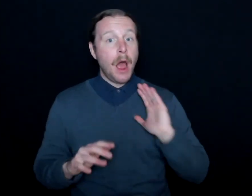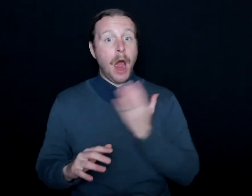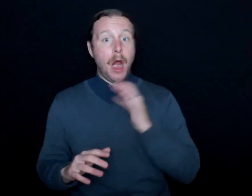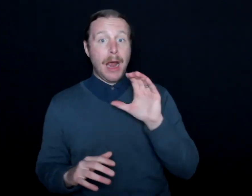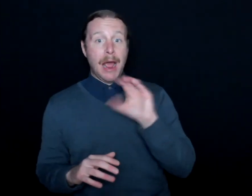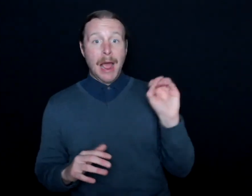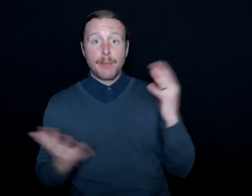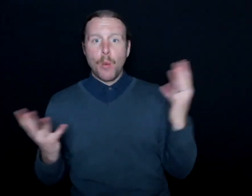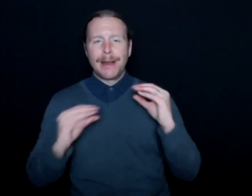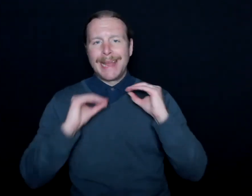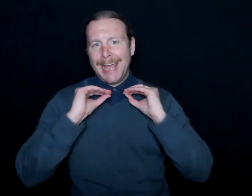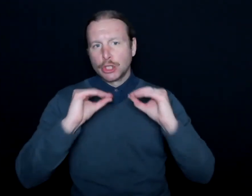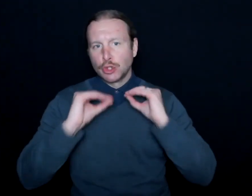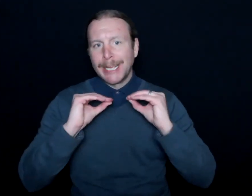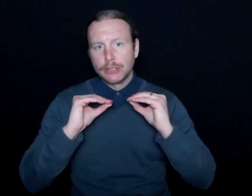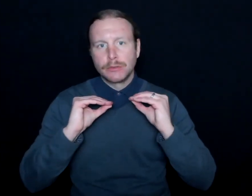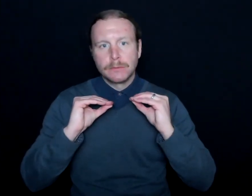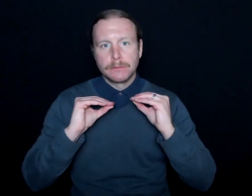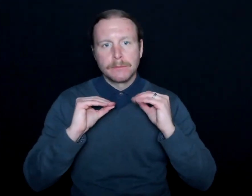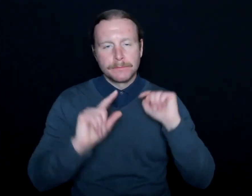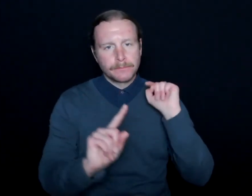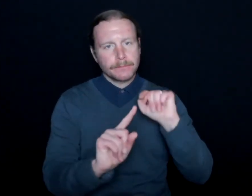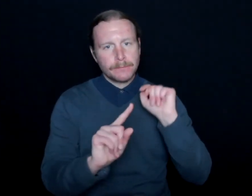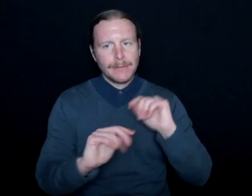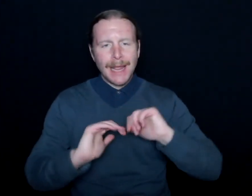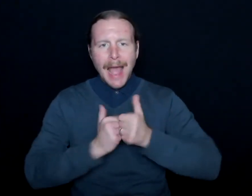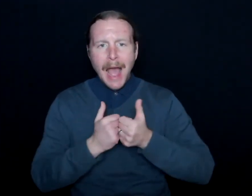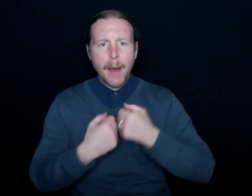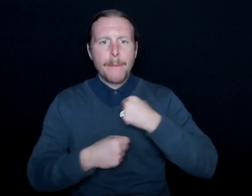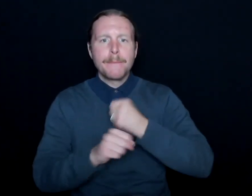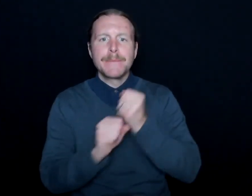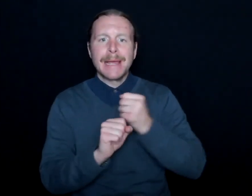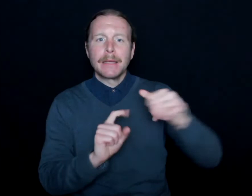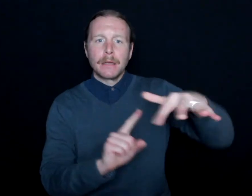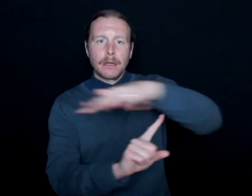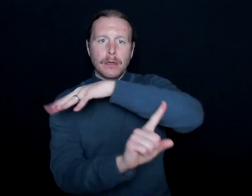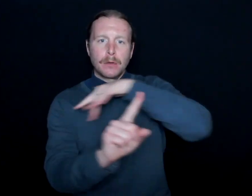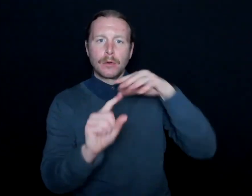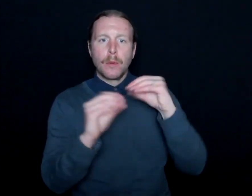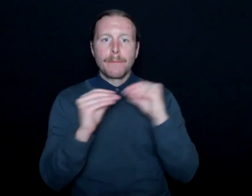is education and how to make arenas more accessible,